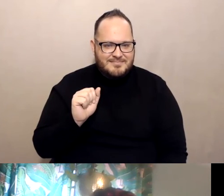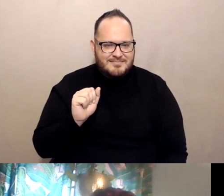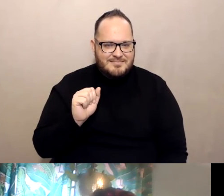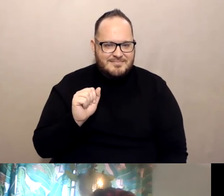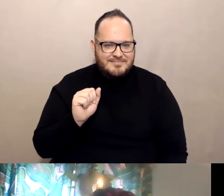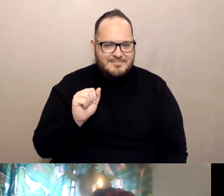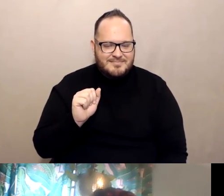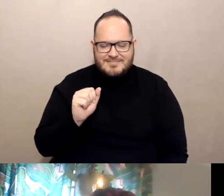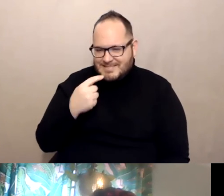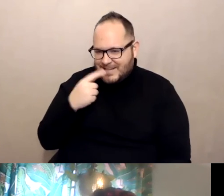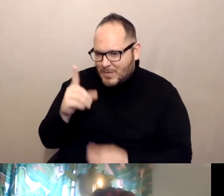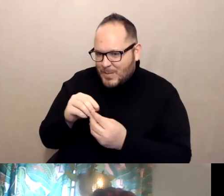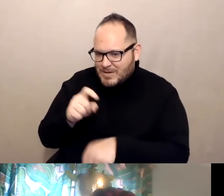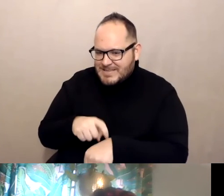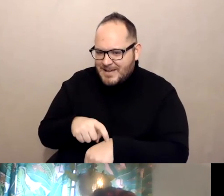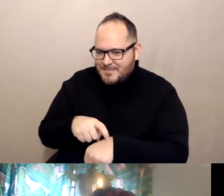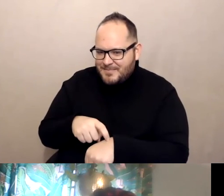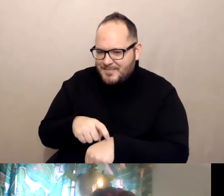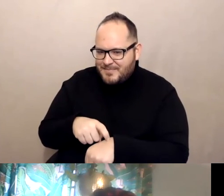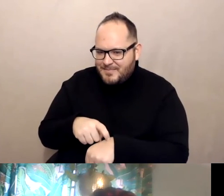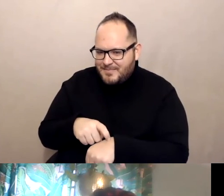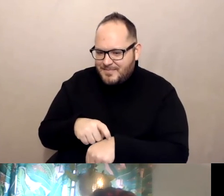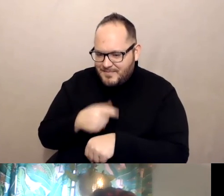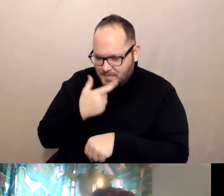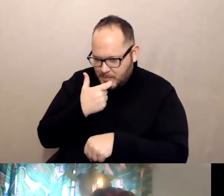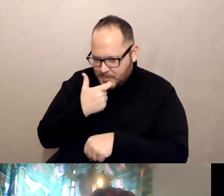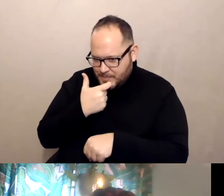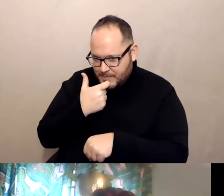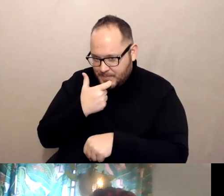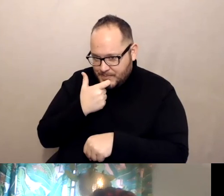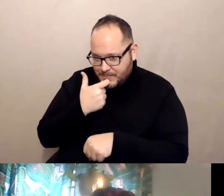Say that one more time Sascha I'm sorry. I know we're fighting in that battle.